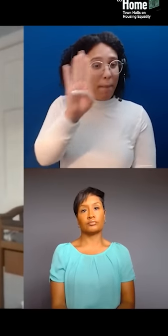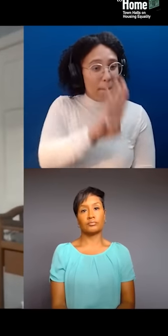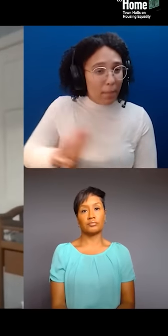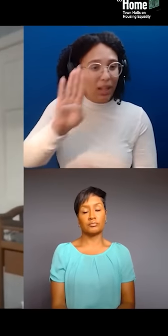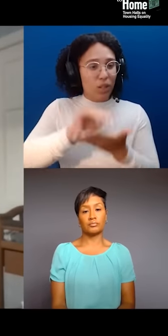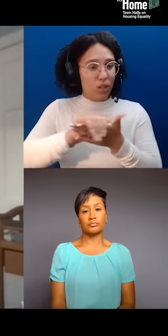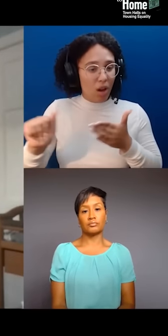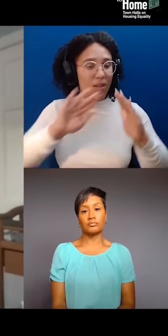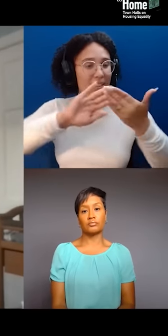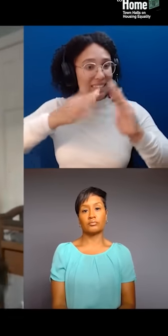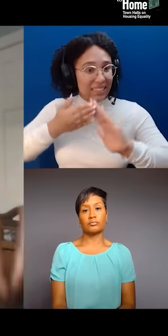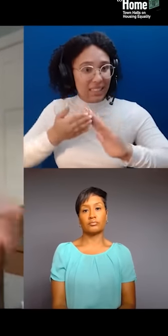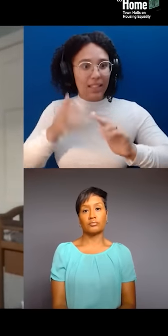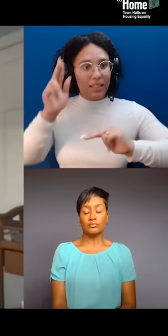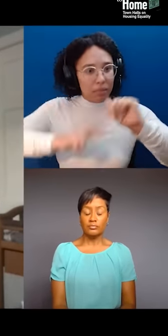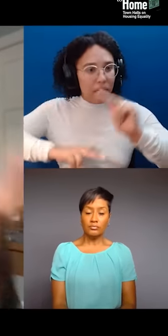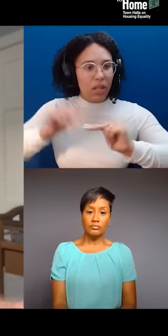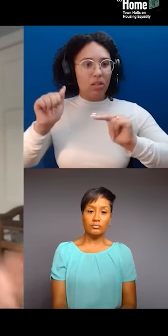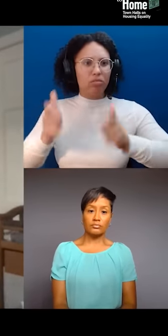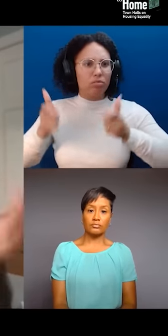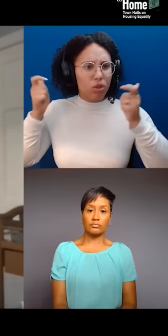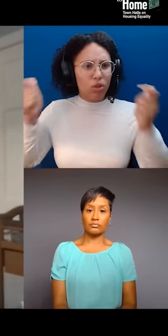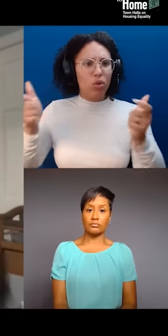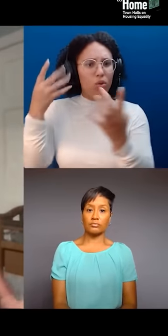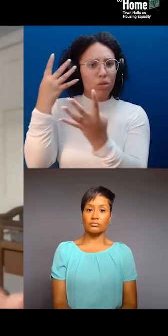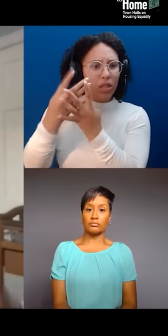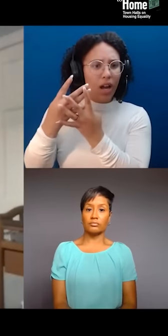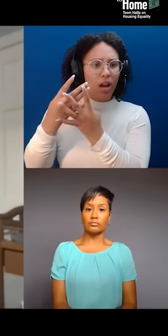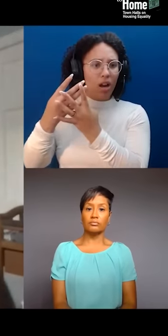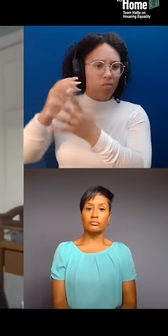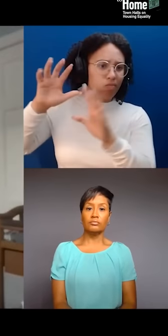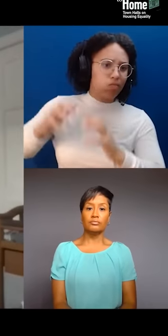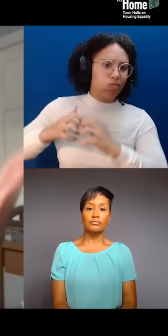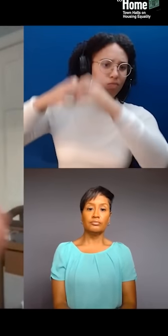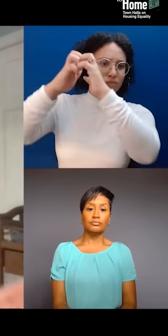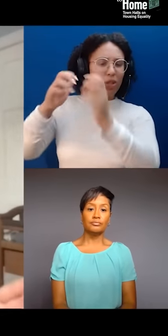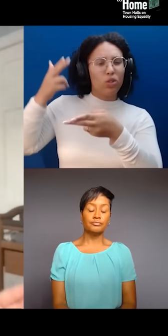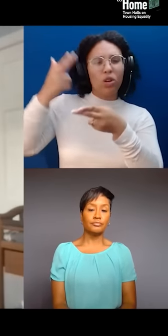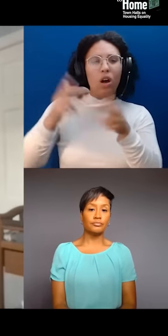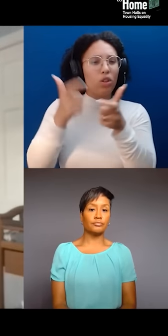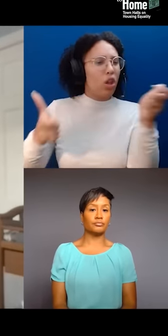So, they are touting this as the largest jail in the world. Right? It's gonna be the tallest jail in the world.